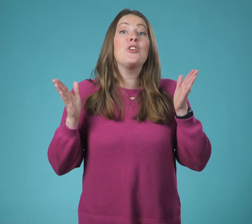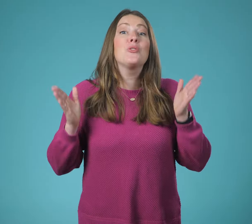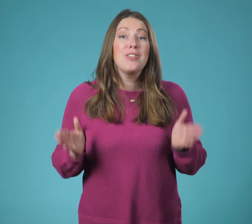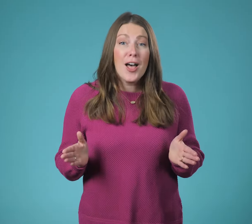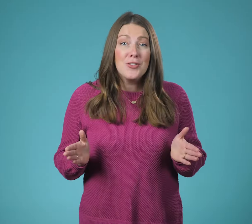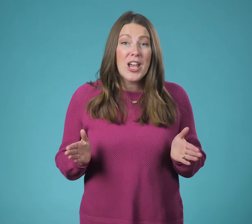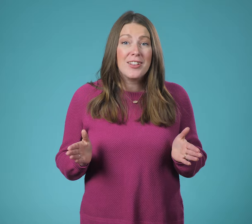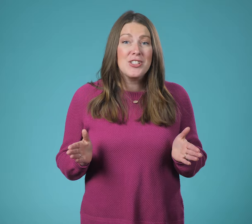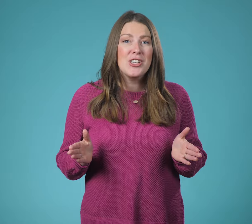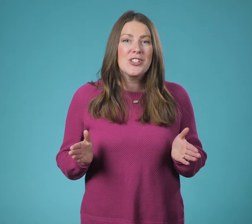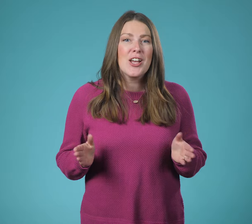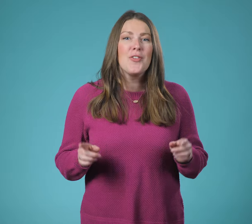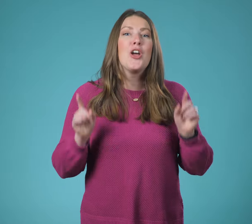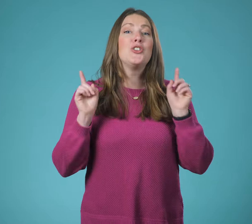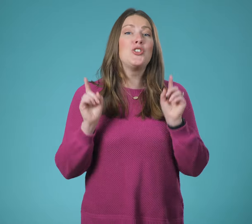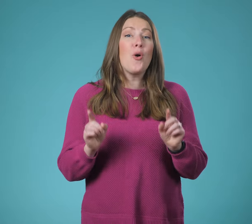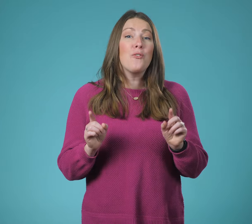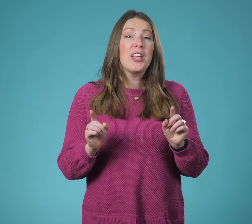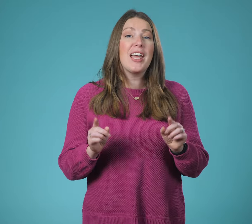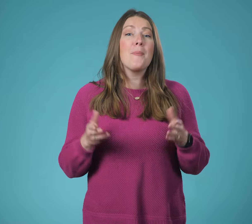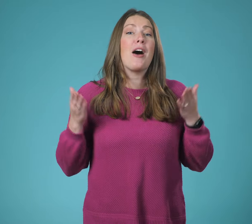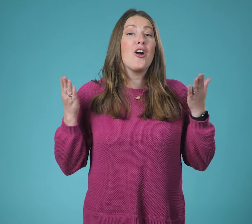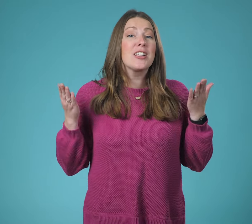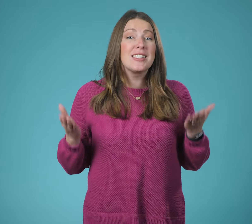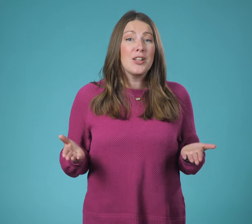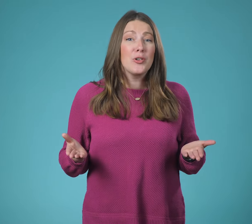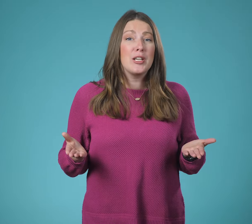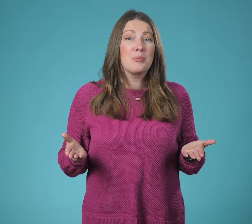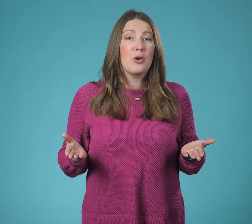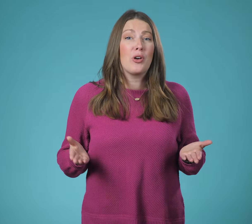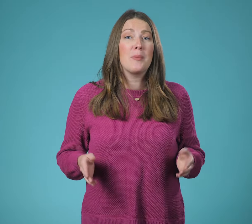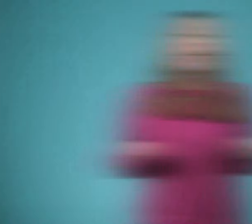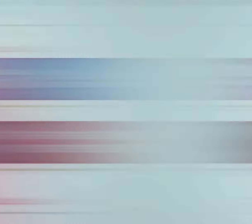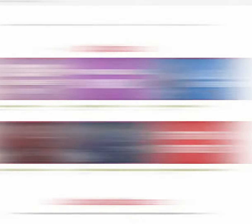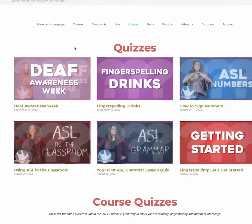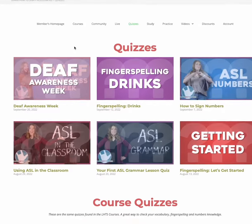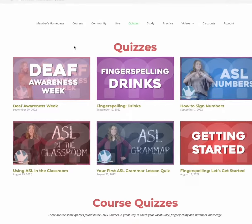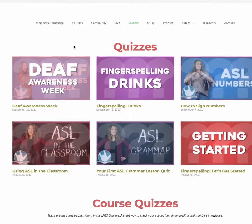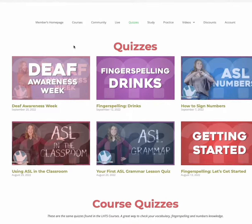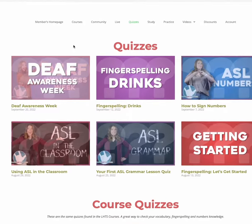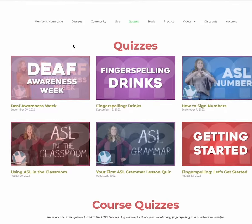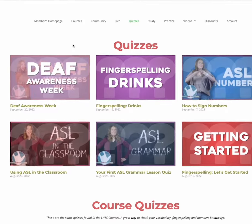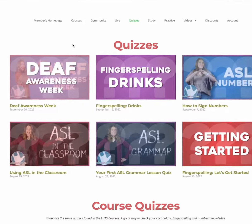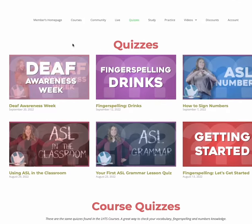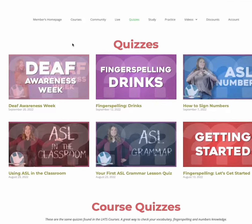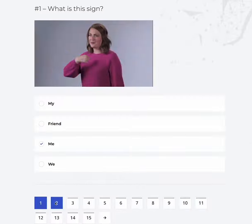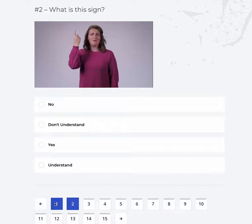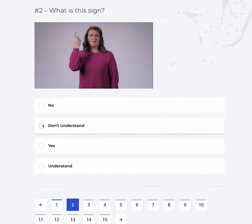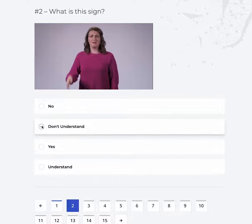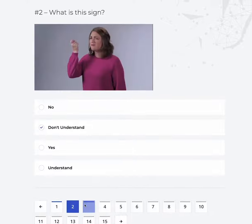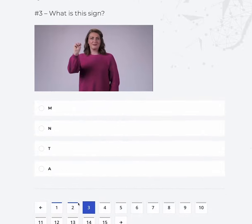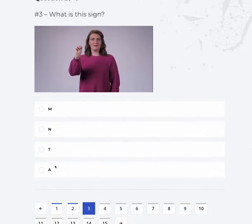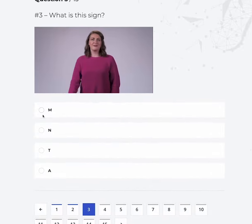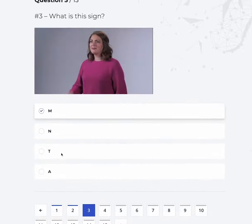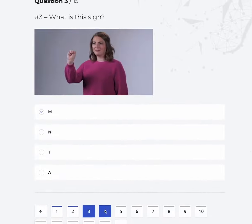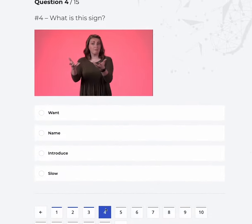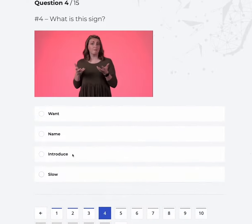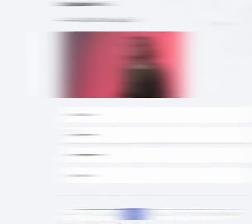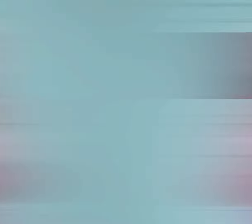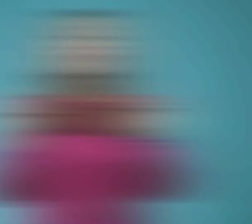If you love challenging yourself, don't forget about our Accelerated Program where we have quizzes every week to test your knowledge.